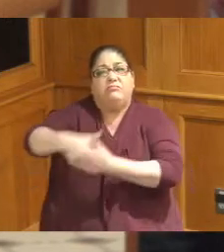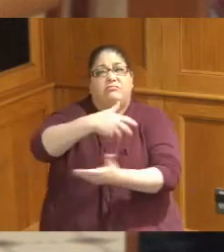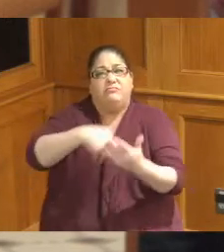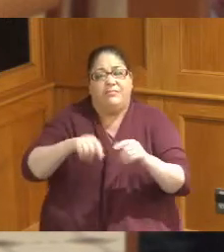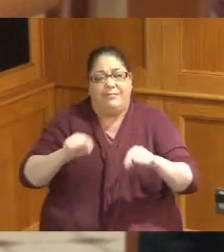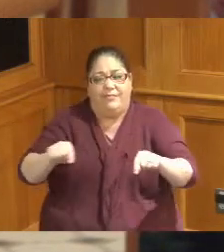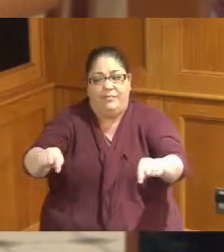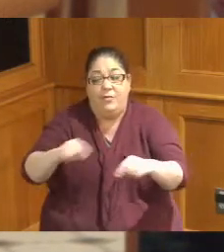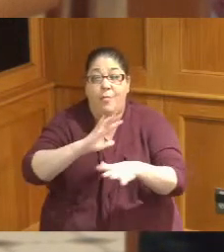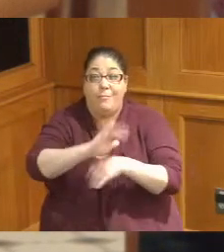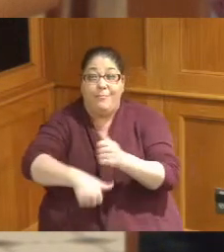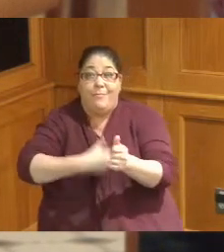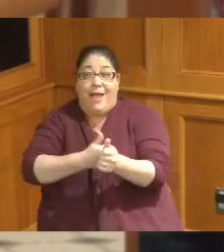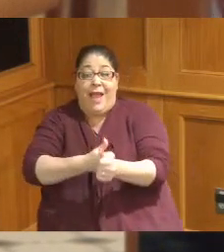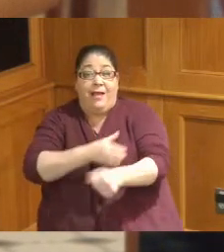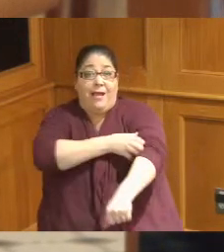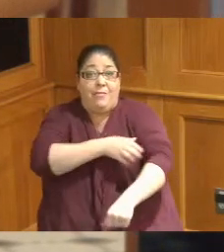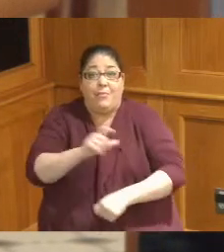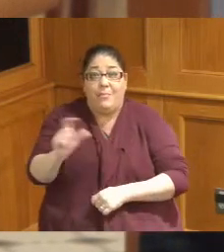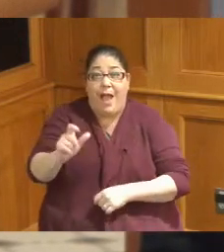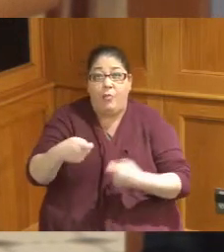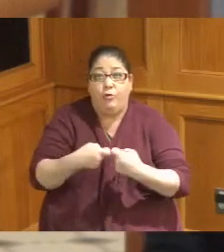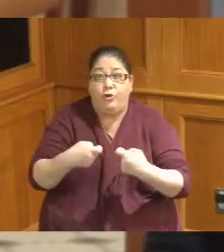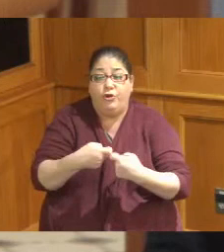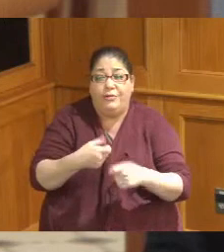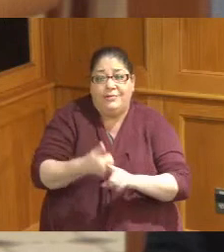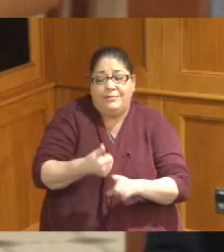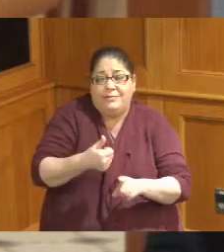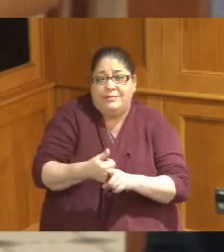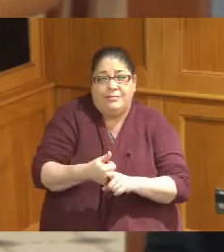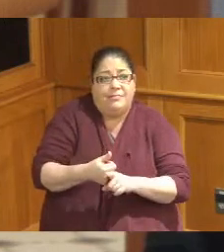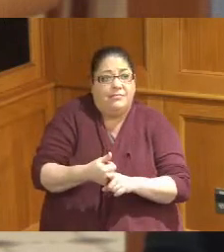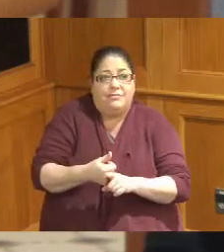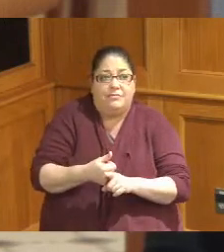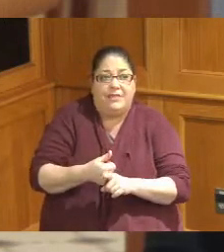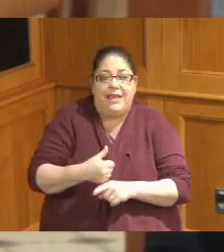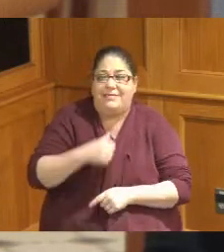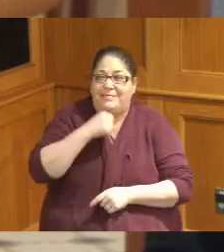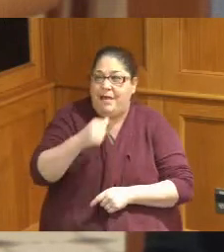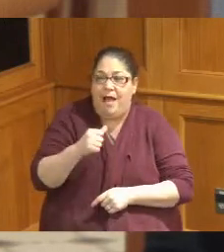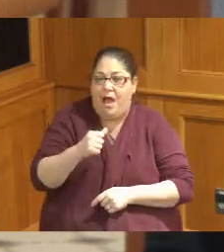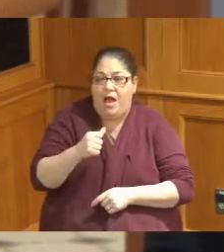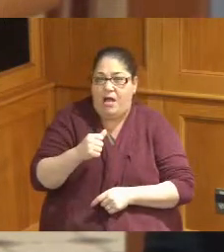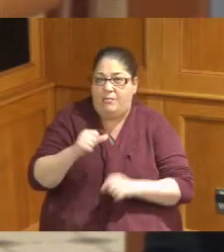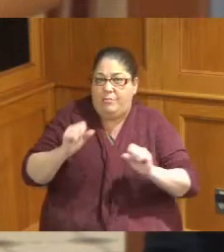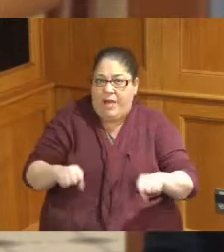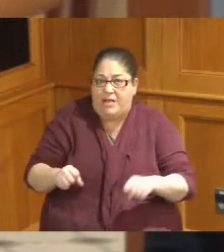backup power is really not a fees not a feasible option for Mill Creek and even these generators